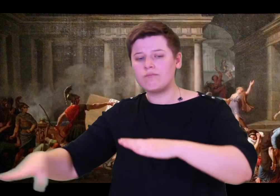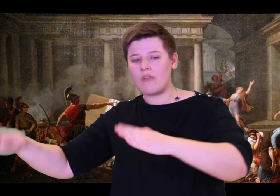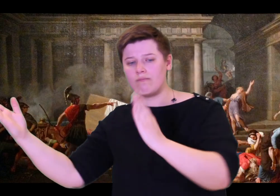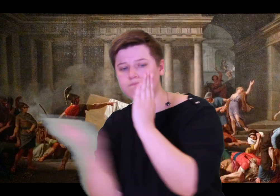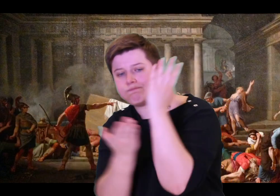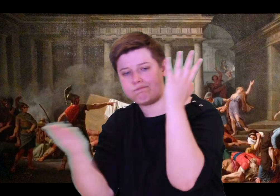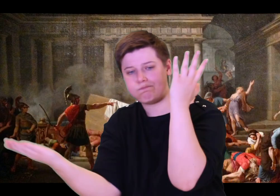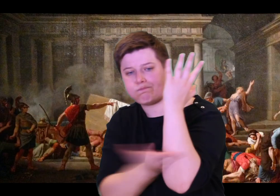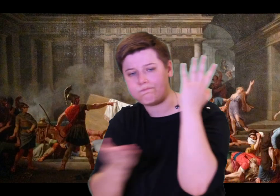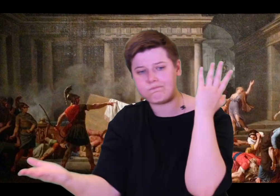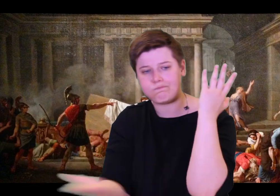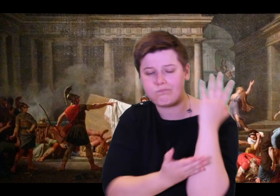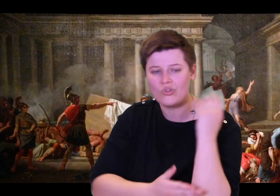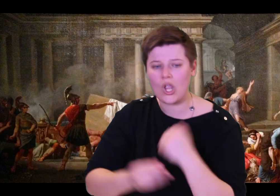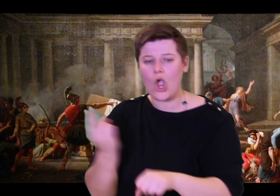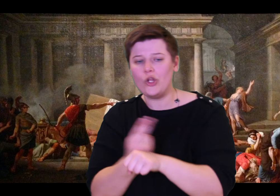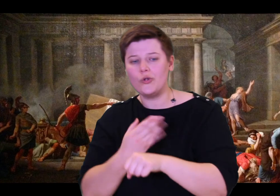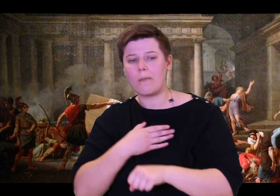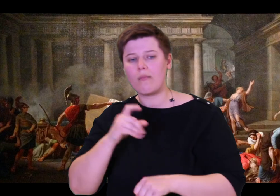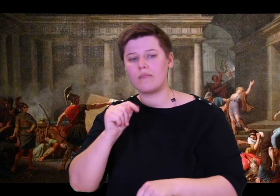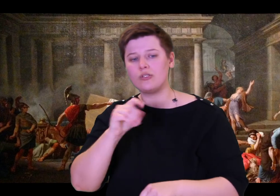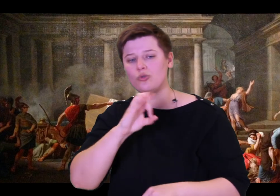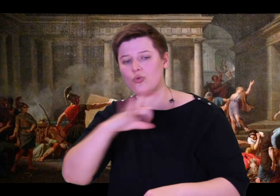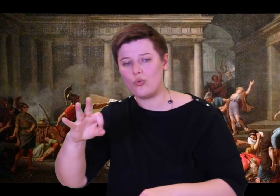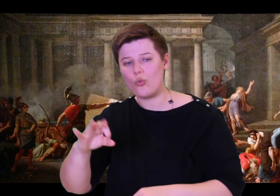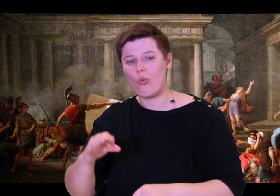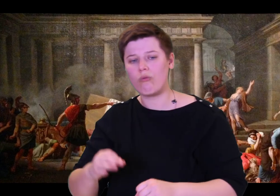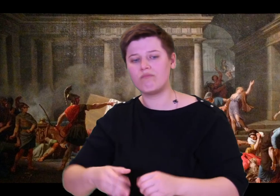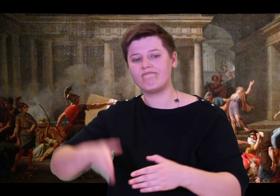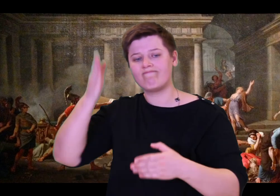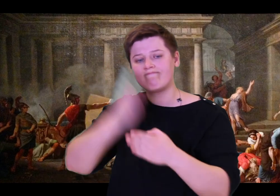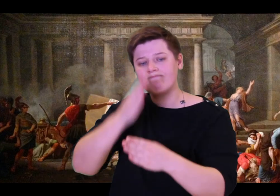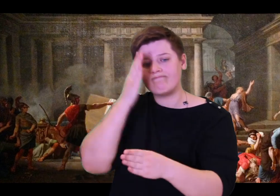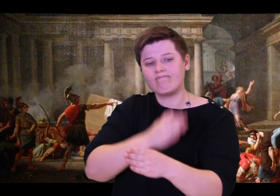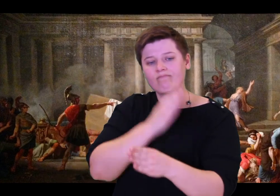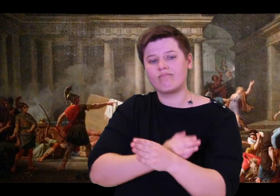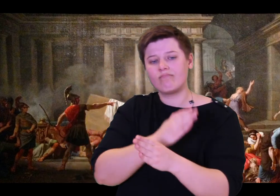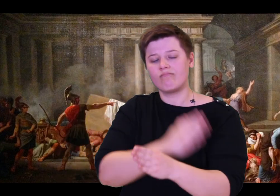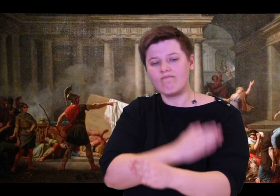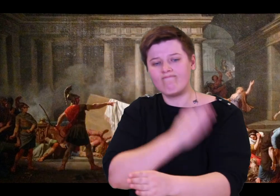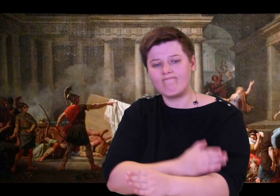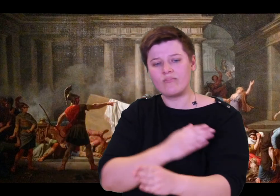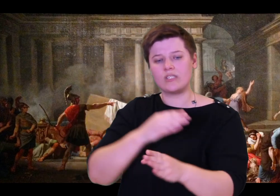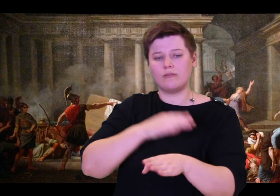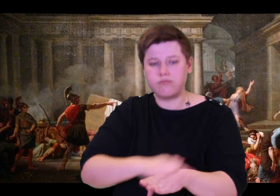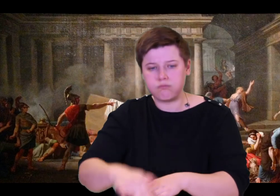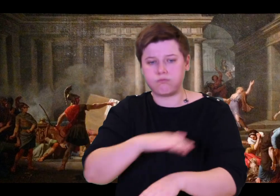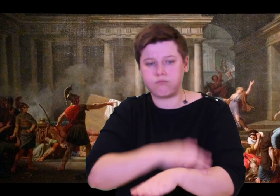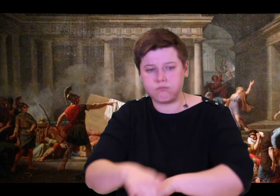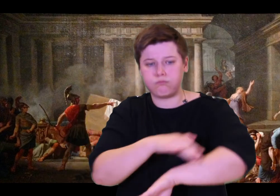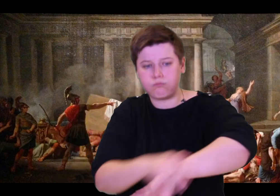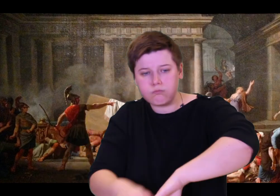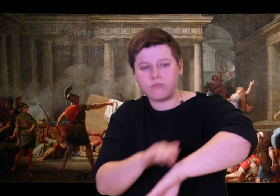it out. There is a trick to how this bed was made. I made it, no one else. Inside